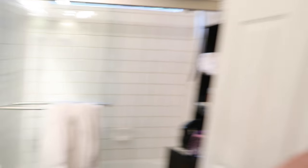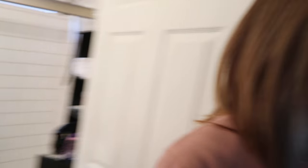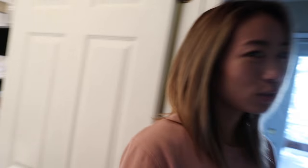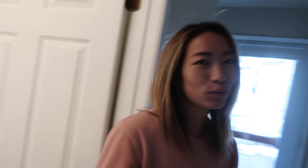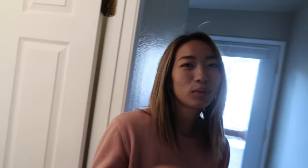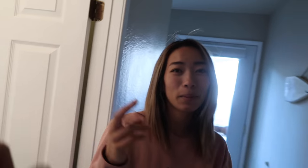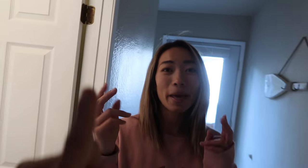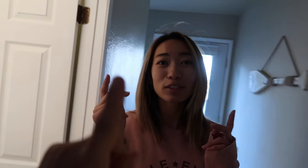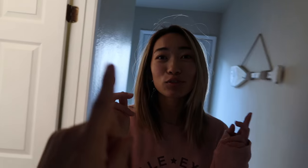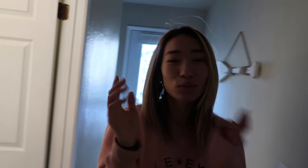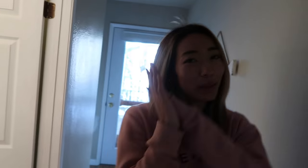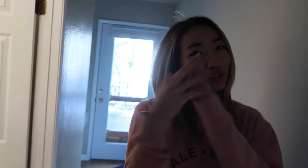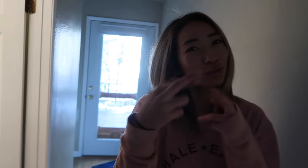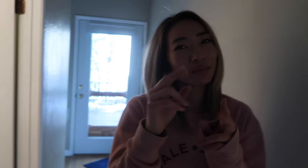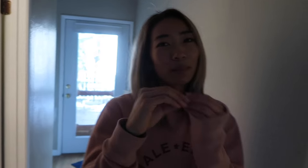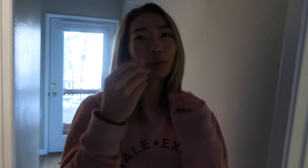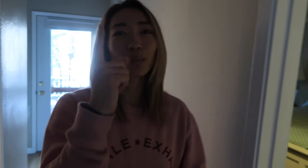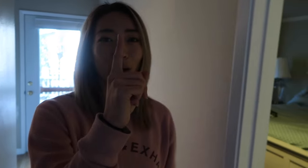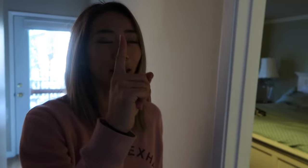Let's go over to the bedroom. bedroom number one